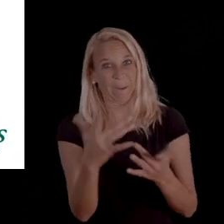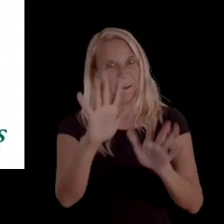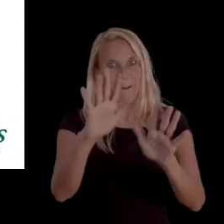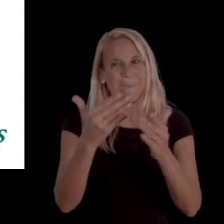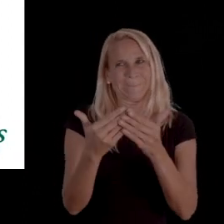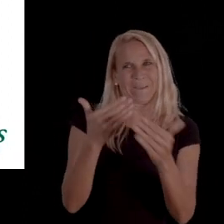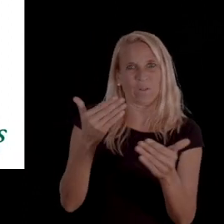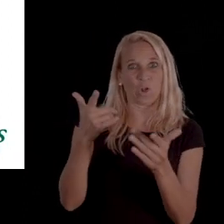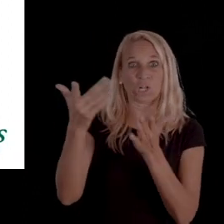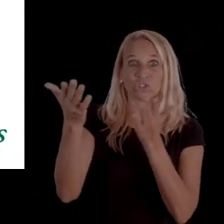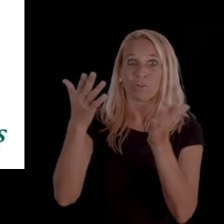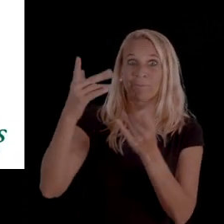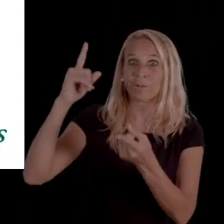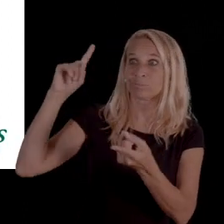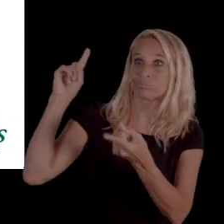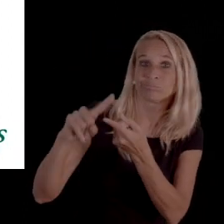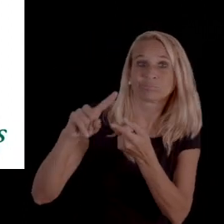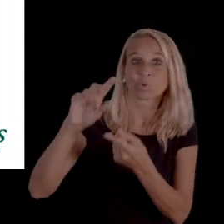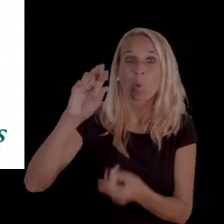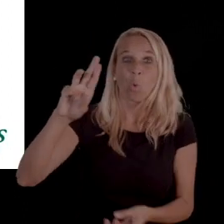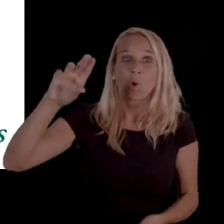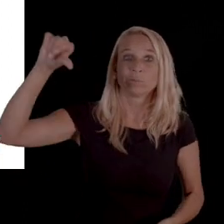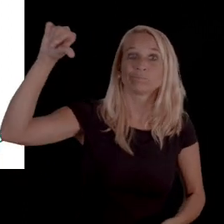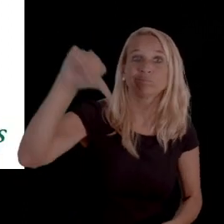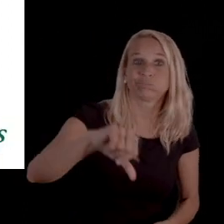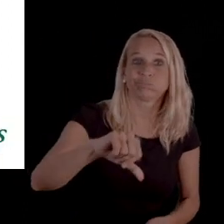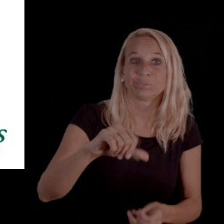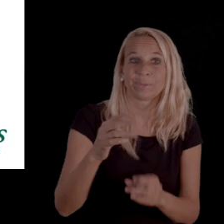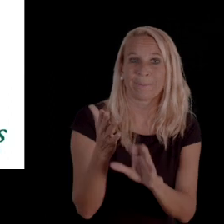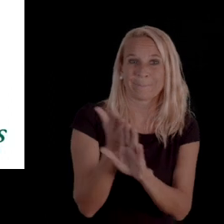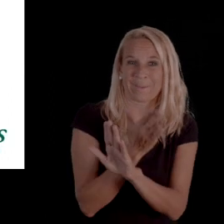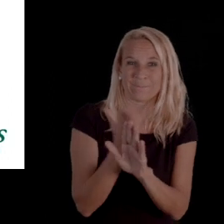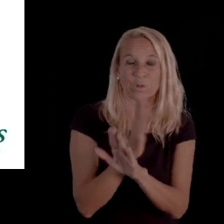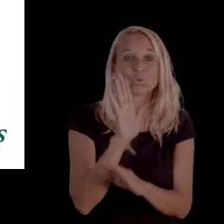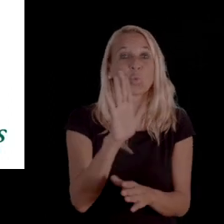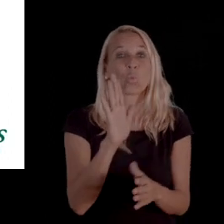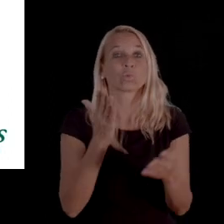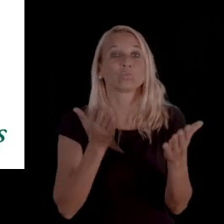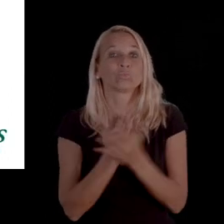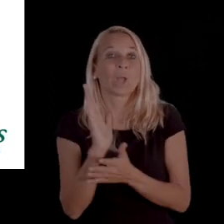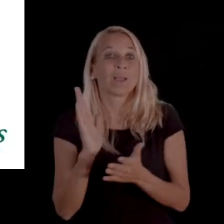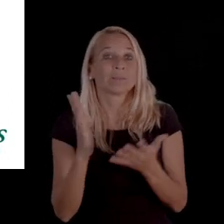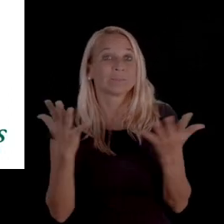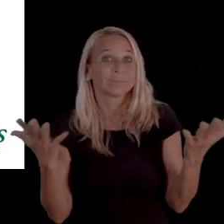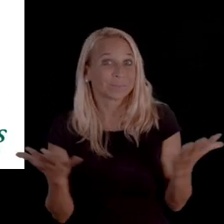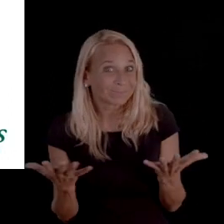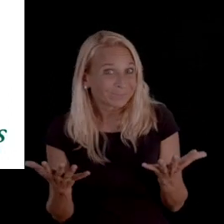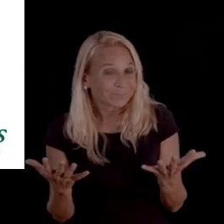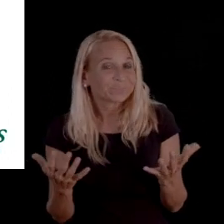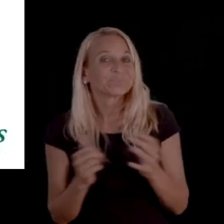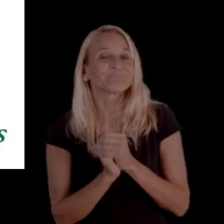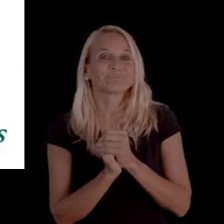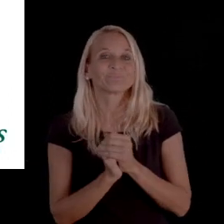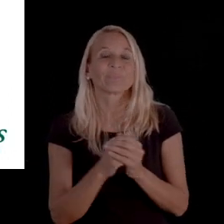So, as part of your rights within the notice is before a service is reduced or denied,